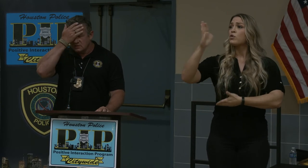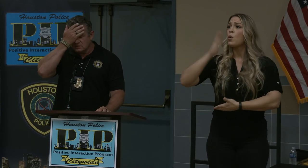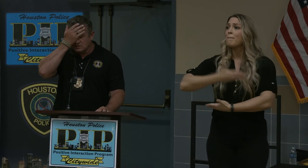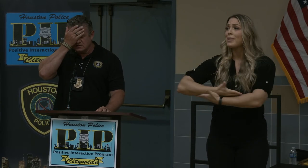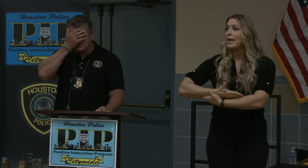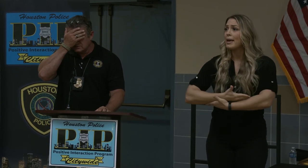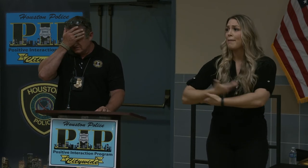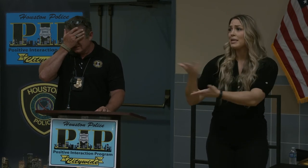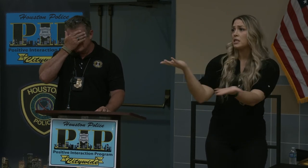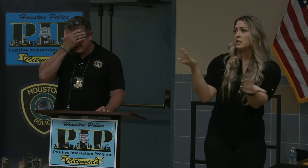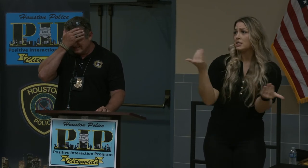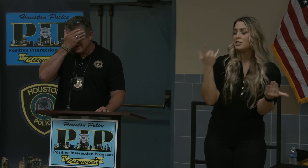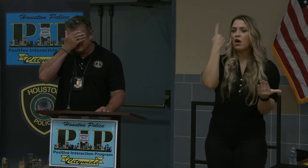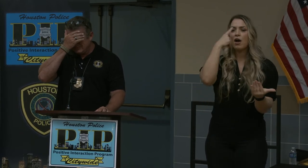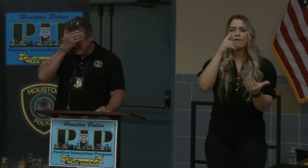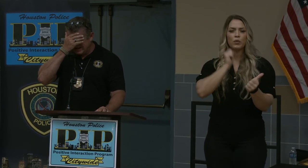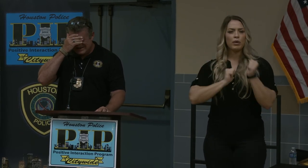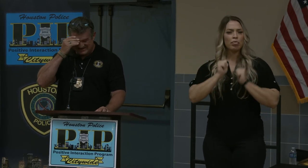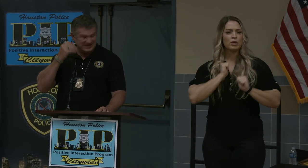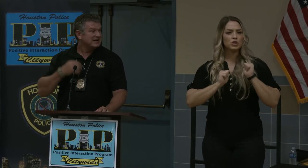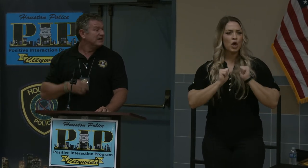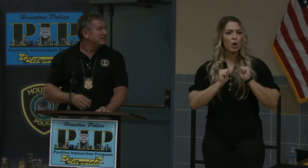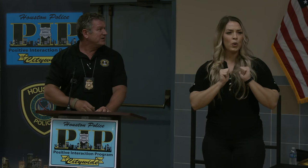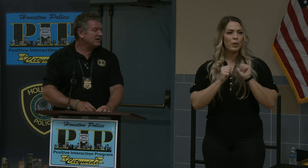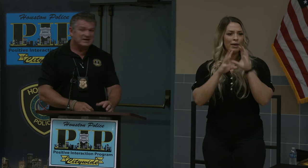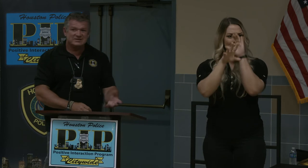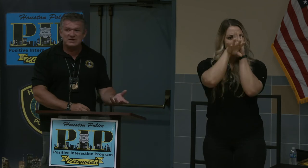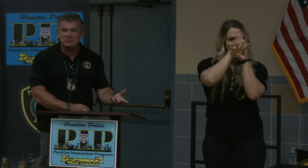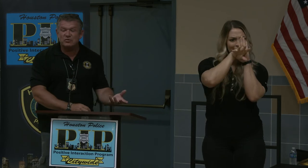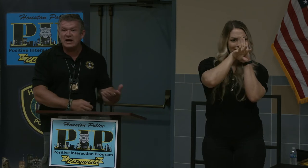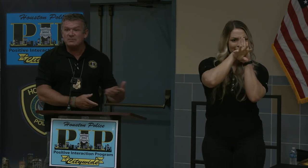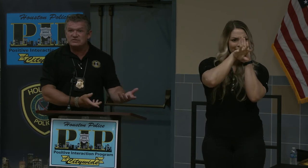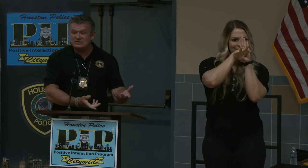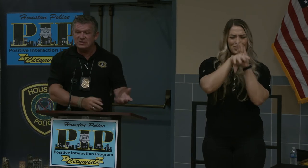Oh, Jesus, that sounded bad. Like they are not props, you know,